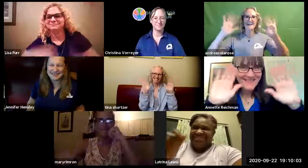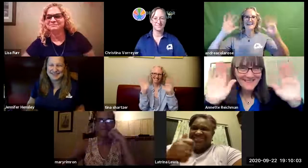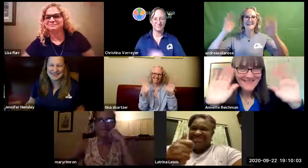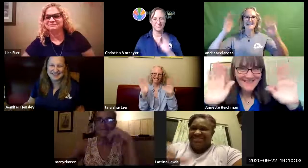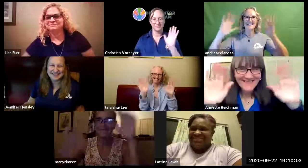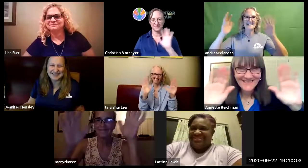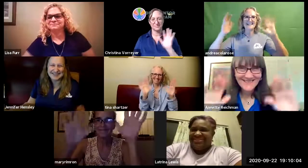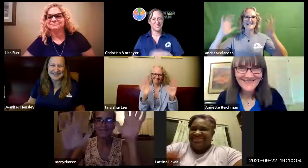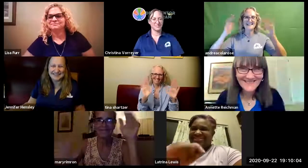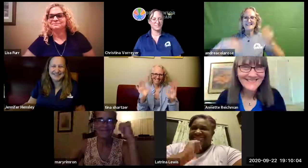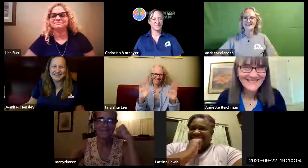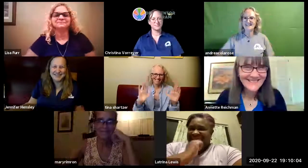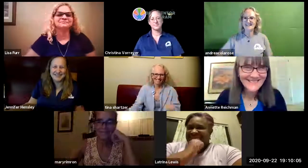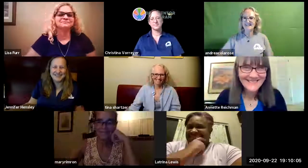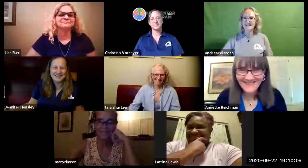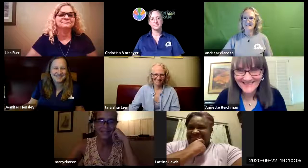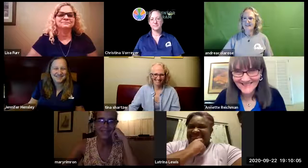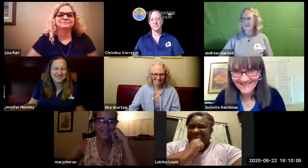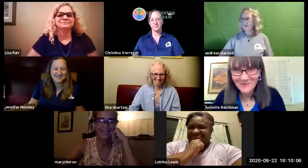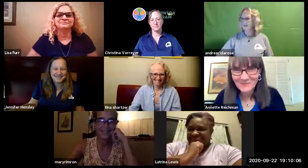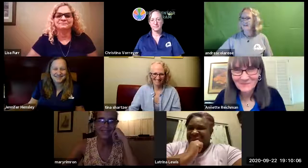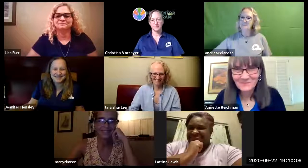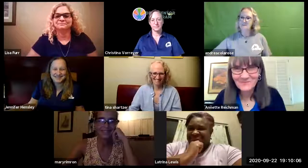thank you goodbye thank you